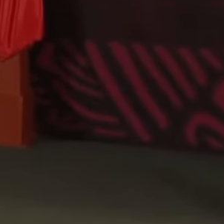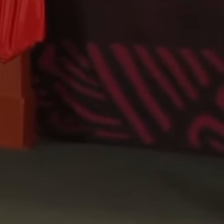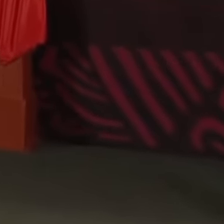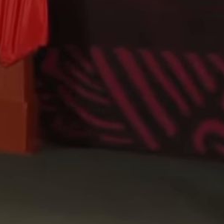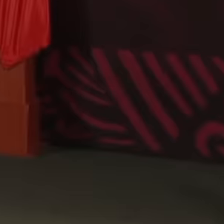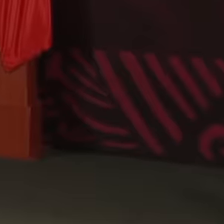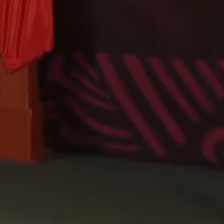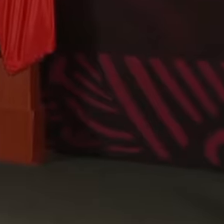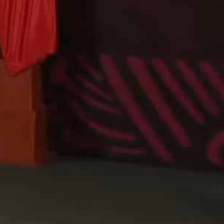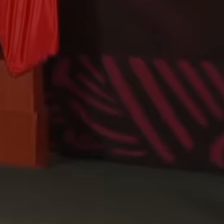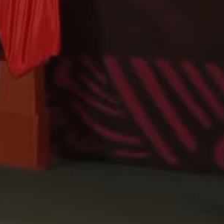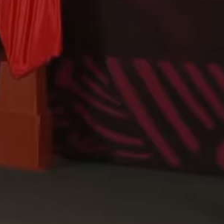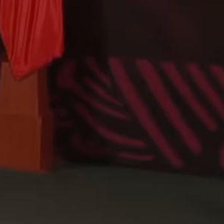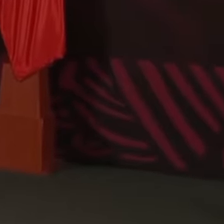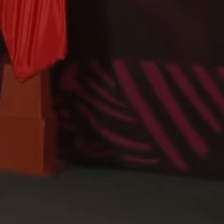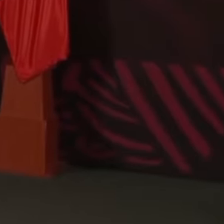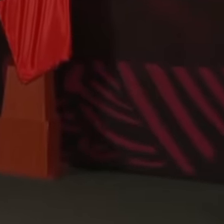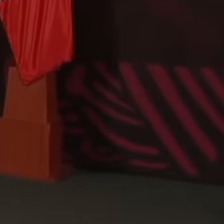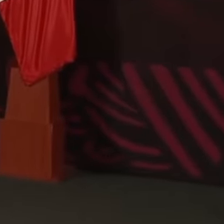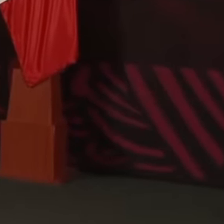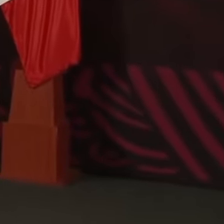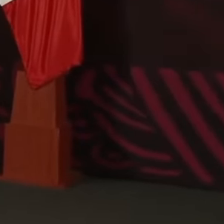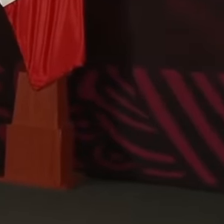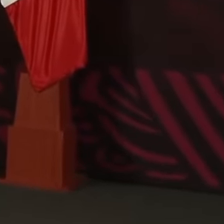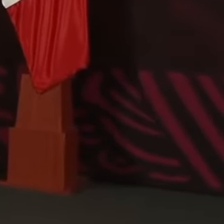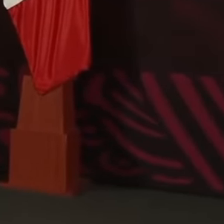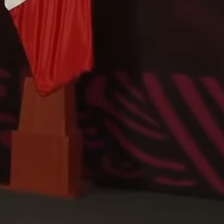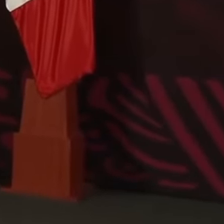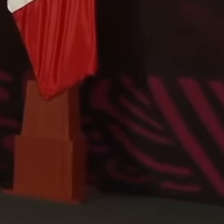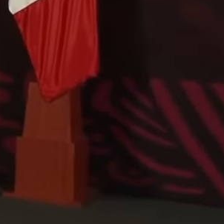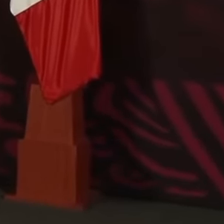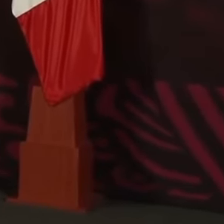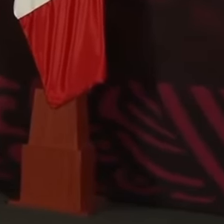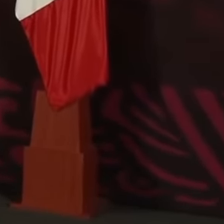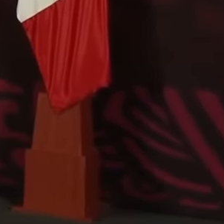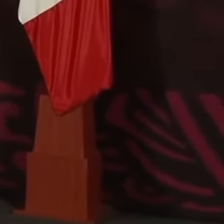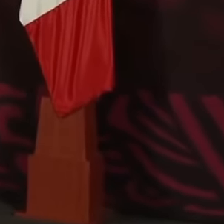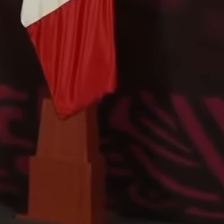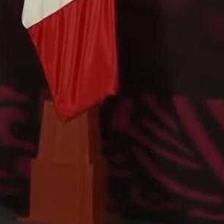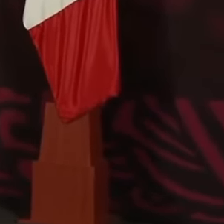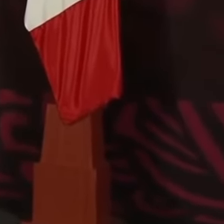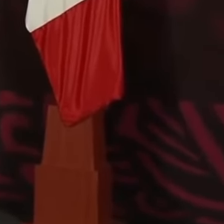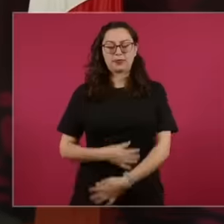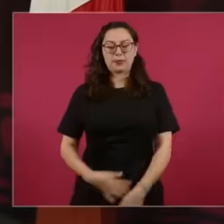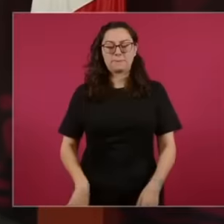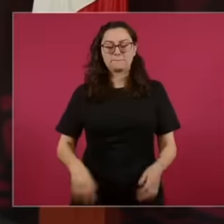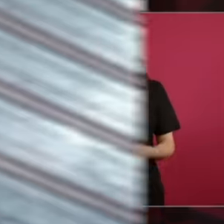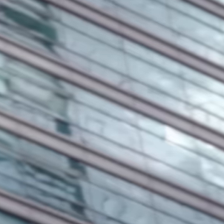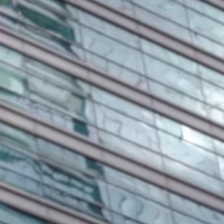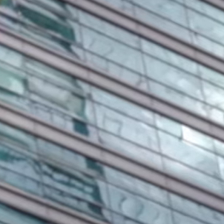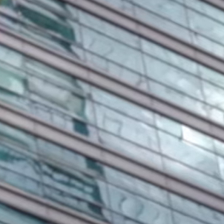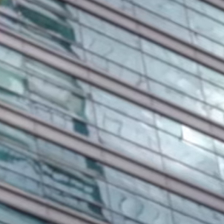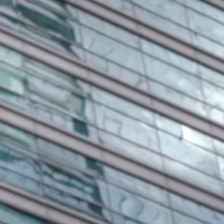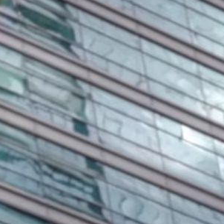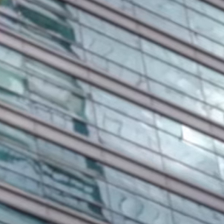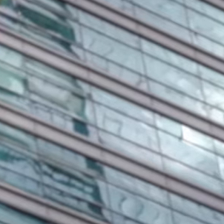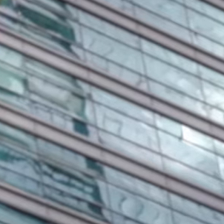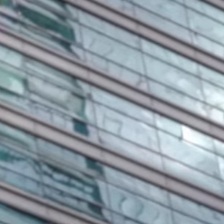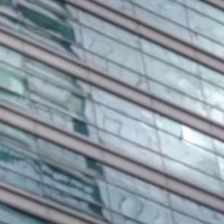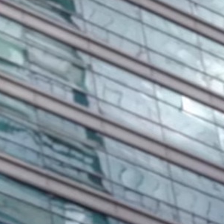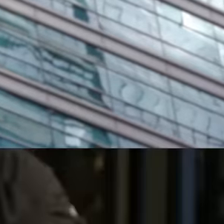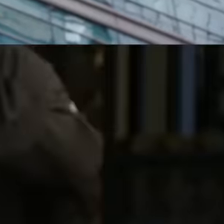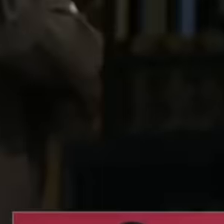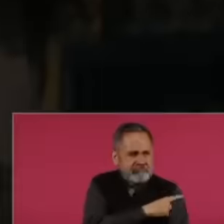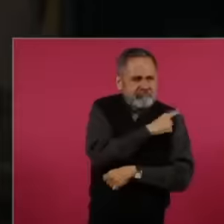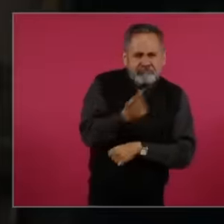National Palace today at the press conference a reporter arrives from Spain to question the